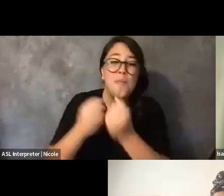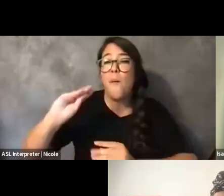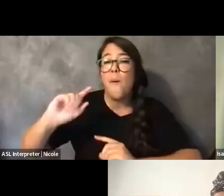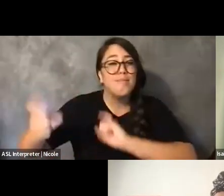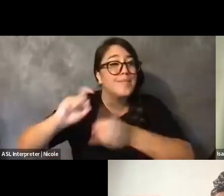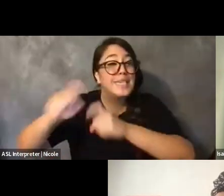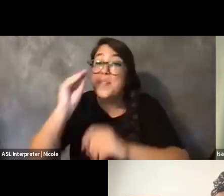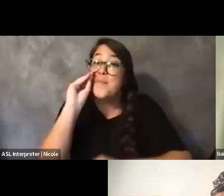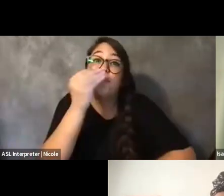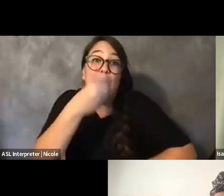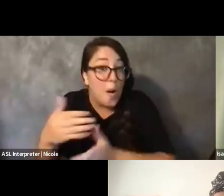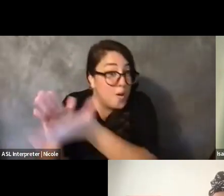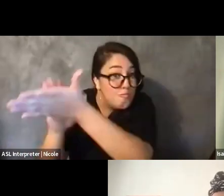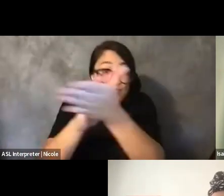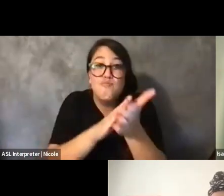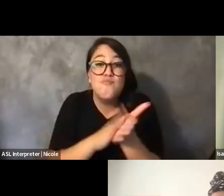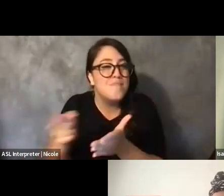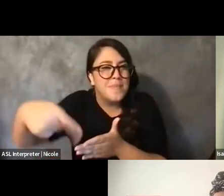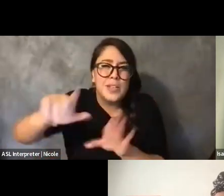And I'm honored to, like, have spent these past couple of weeks with them.